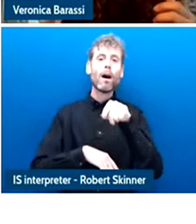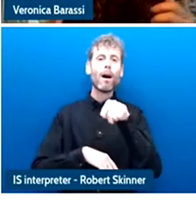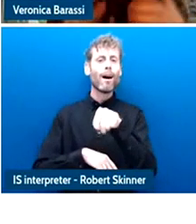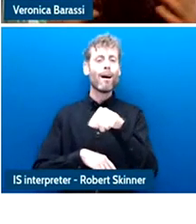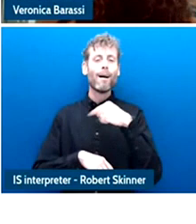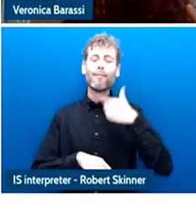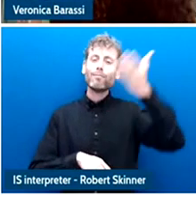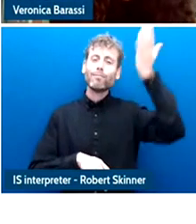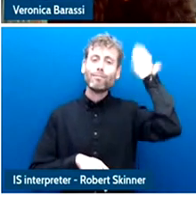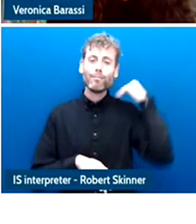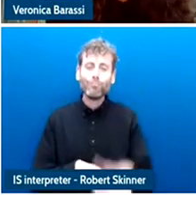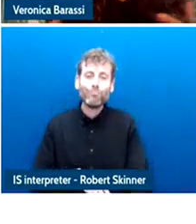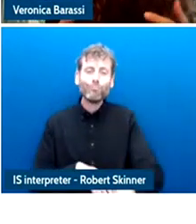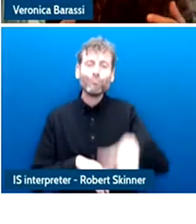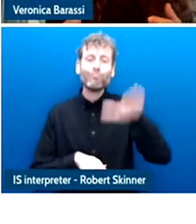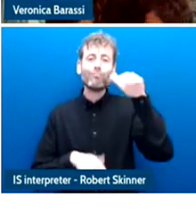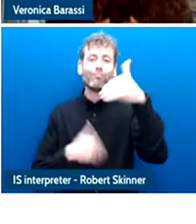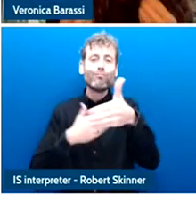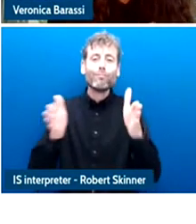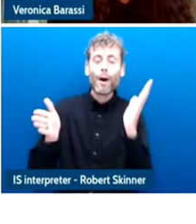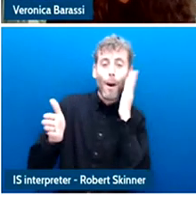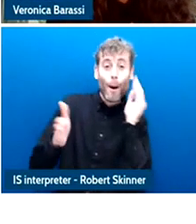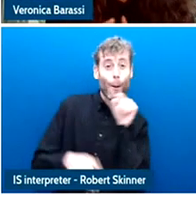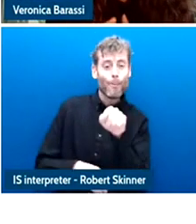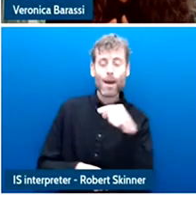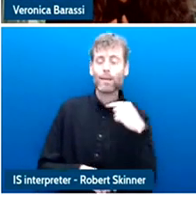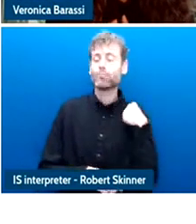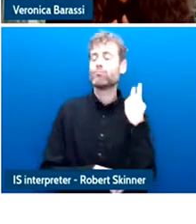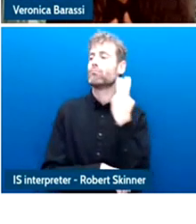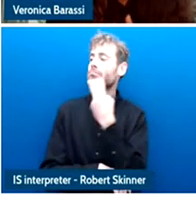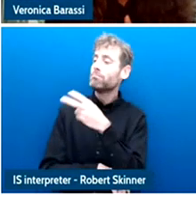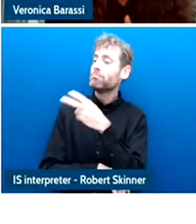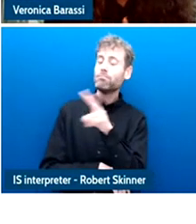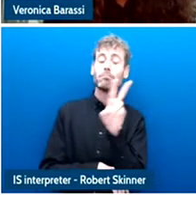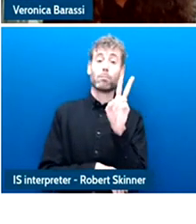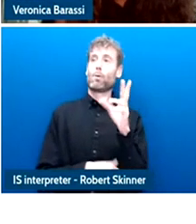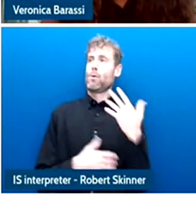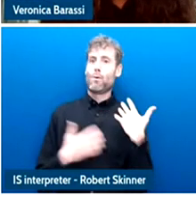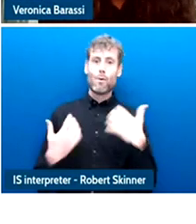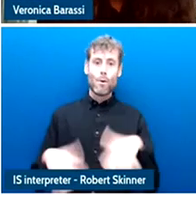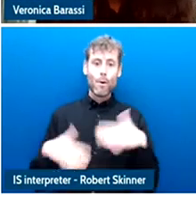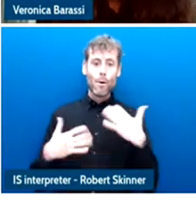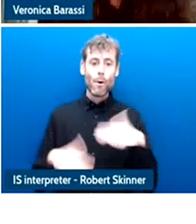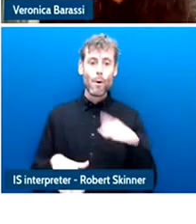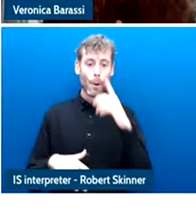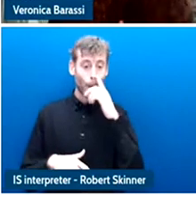overwhelmed by the abundance of data traces that I could find so just to give 540 01:00:43,040 --> 00:60:49,440 you an idea, next to my bed, I found all of these little messages that we used to 541 01:00:49,560 --> 00:60:55,320 accepted to each other in high school under the desk. 542 00:60:55,440 --> 01:01:01,320 And what messages that told stories of crushes and they told the stories of